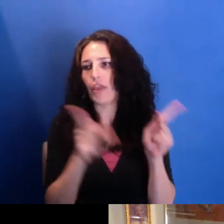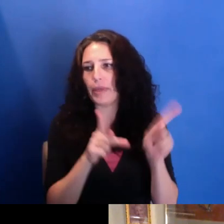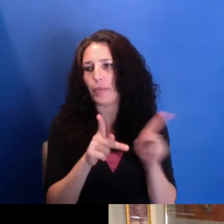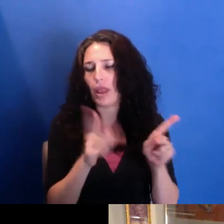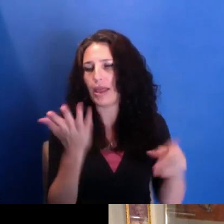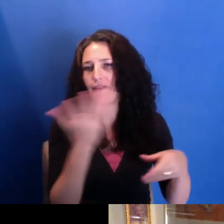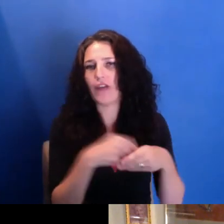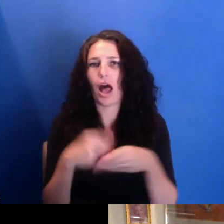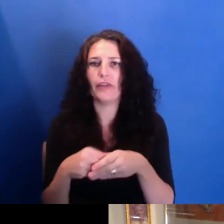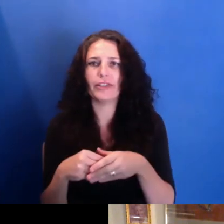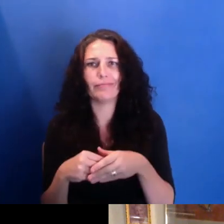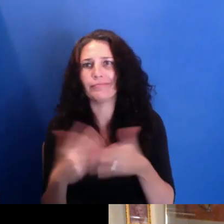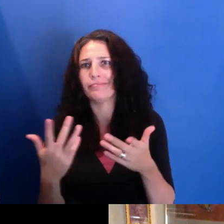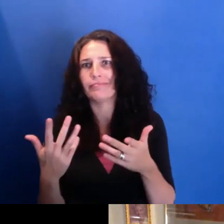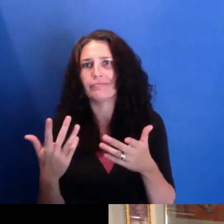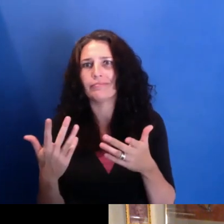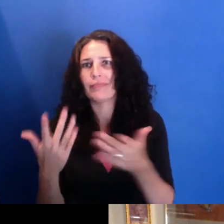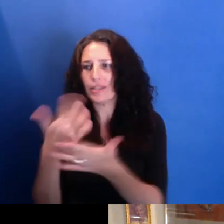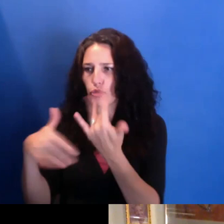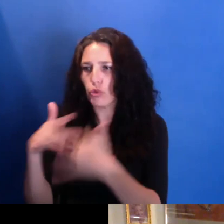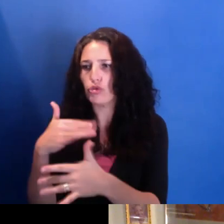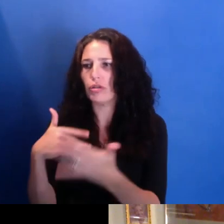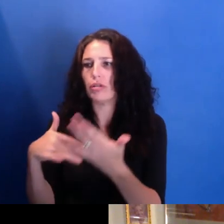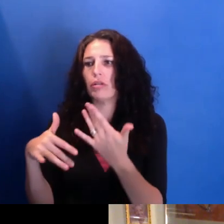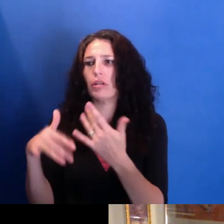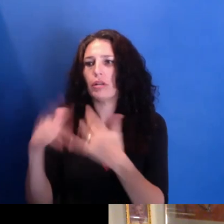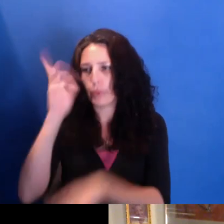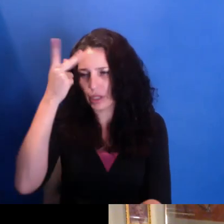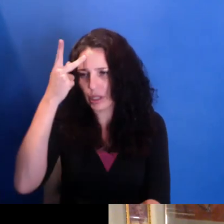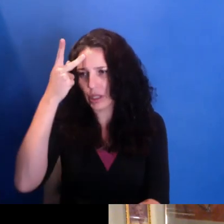variety-- a variety of social political movements from all over the country, from--